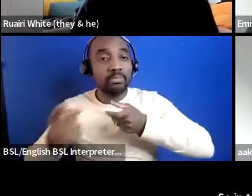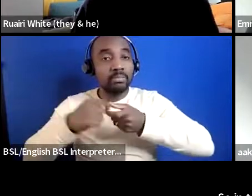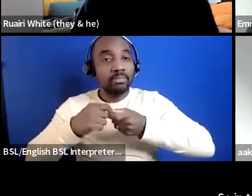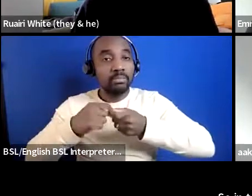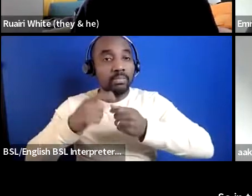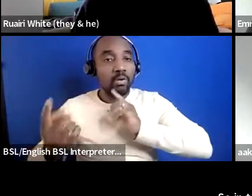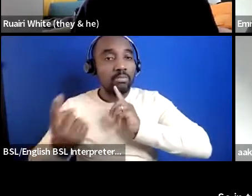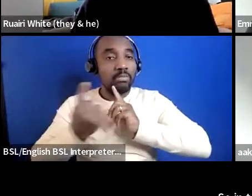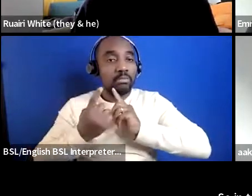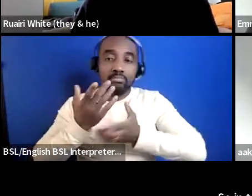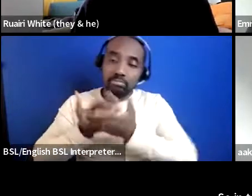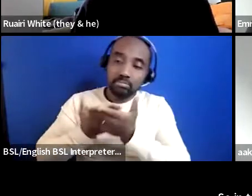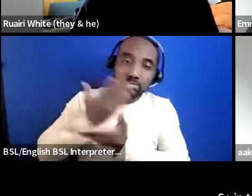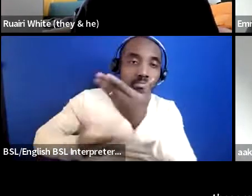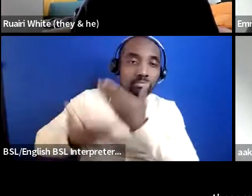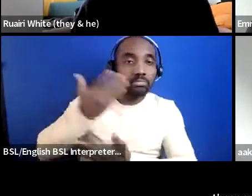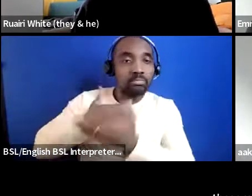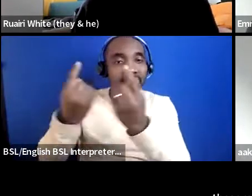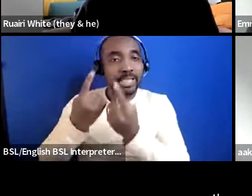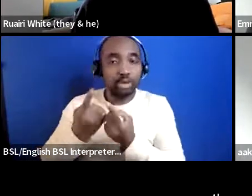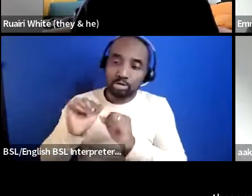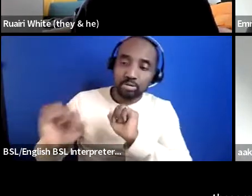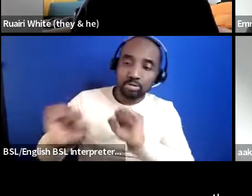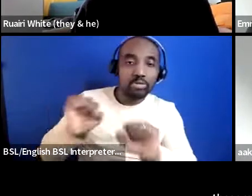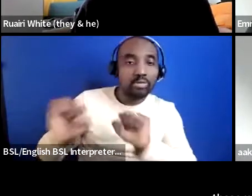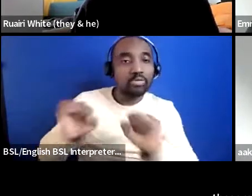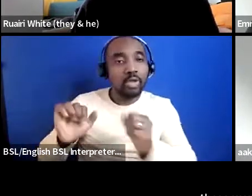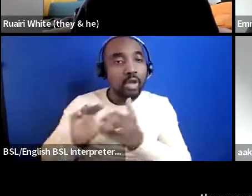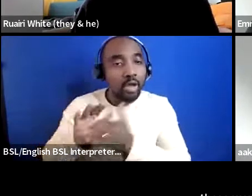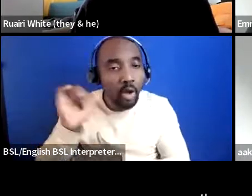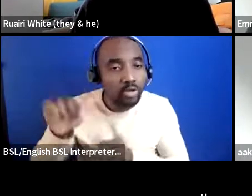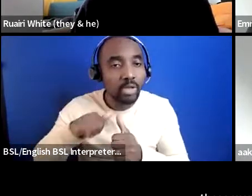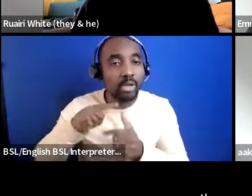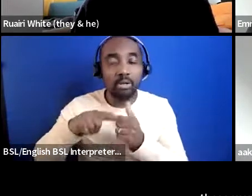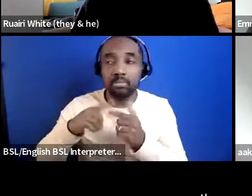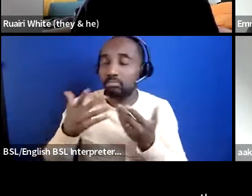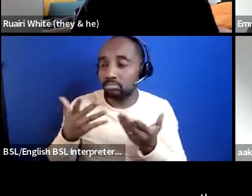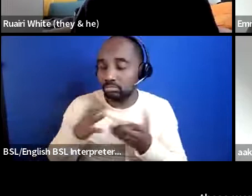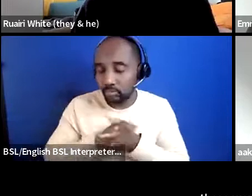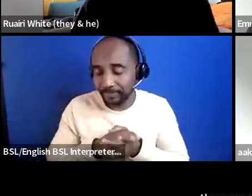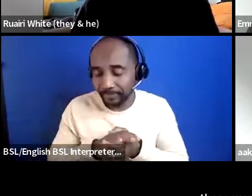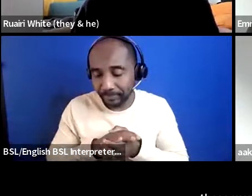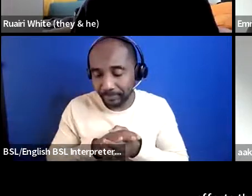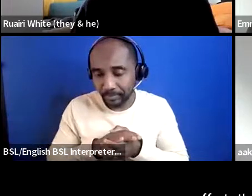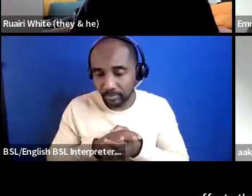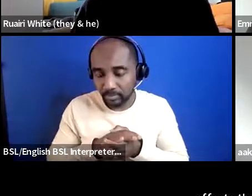issues that affects them cultural issues that means you know they are not able to go out there